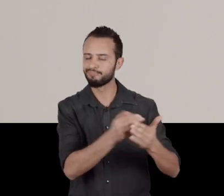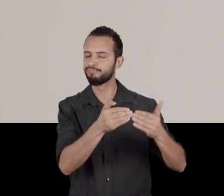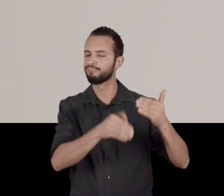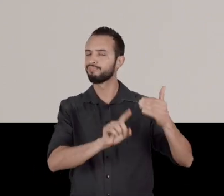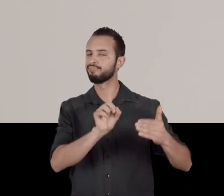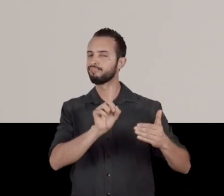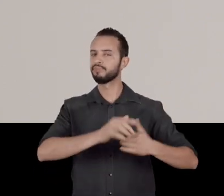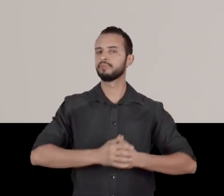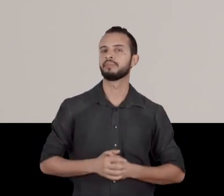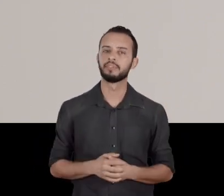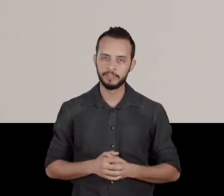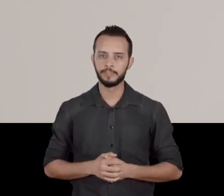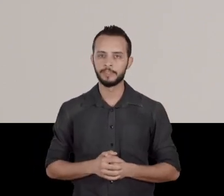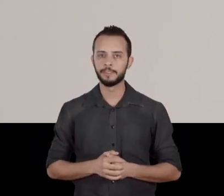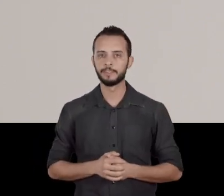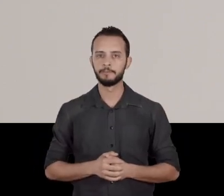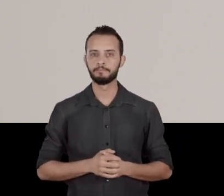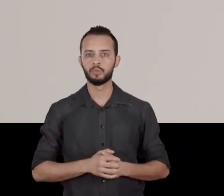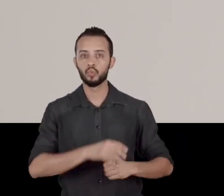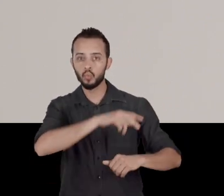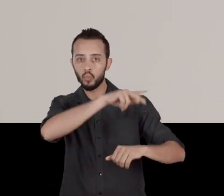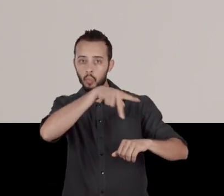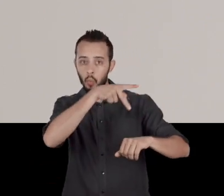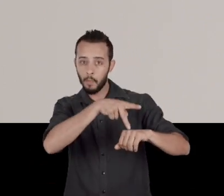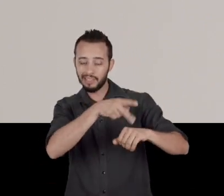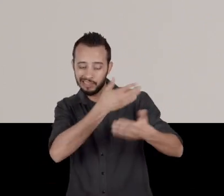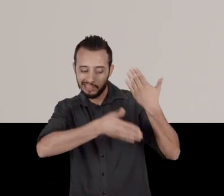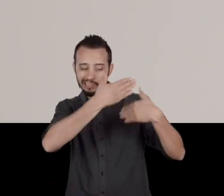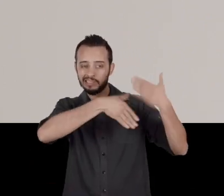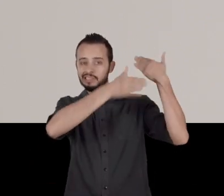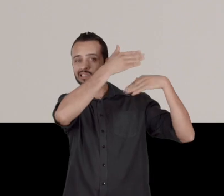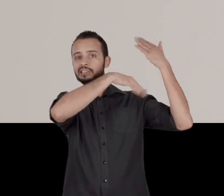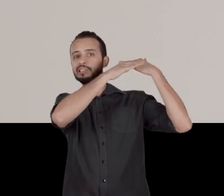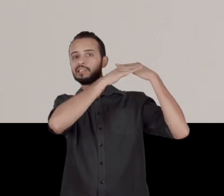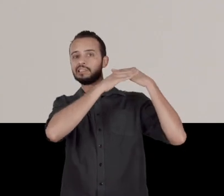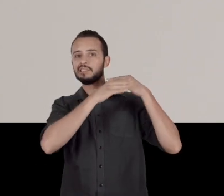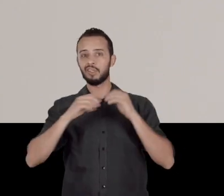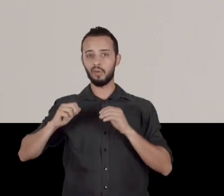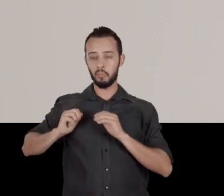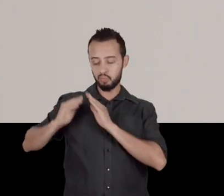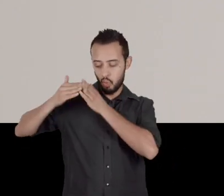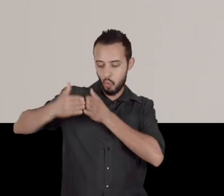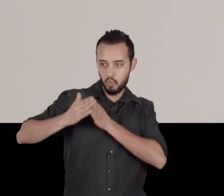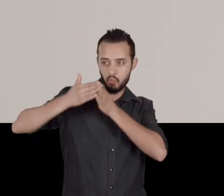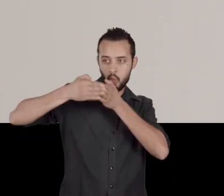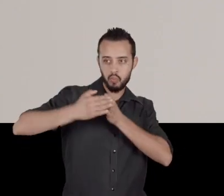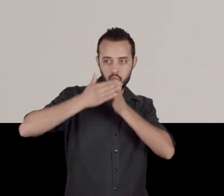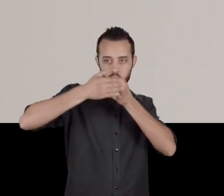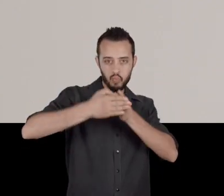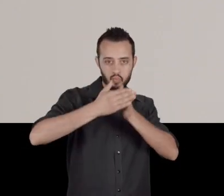When the country is "discovered", one of the first narratives about